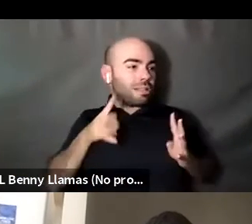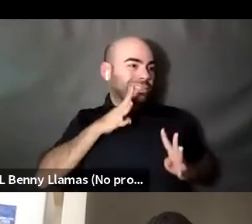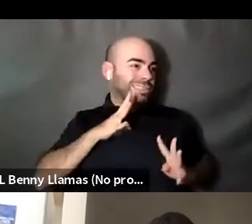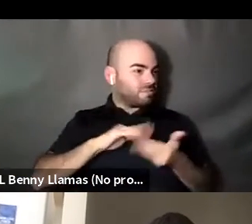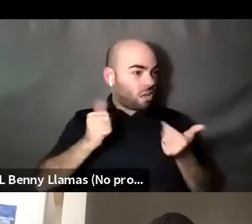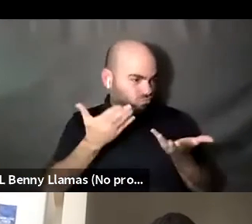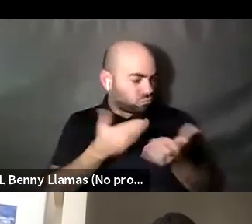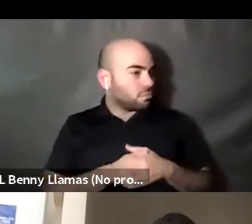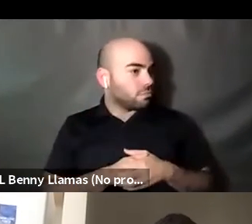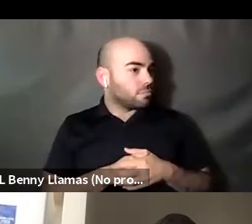Kenyon Farrow (he/him/his): You need to unmute yourself.